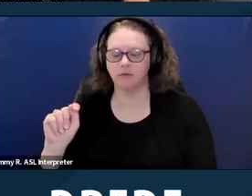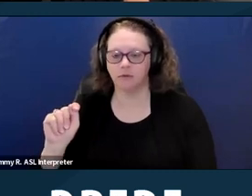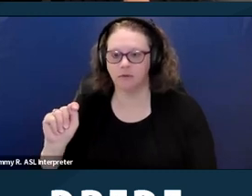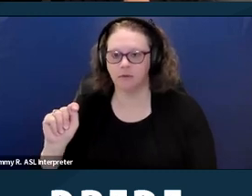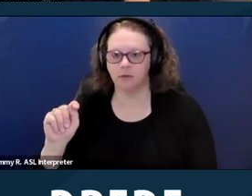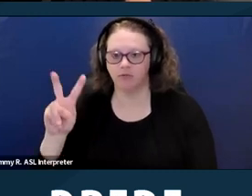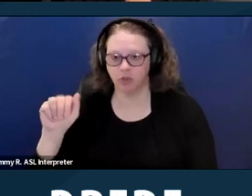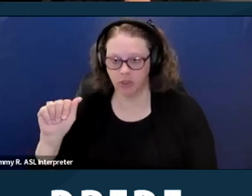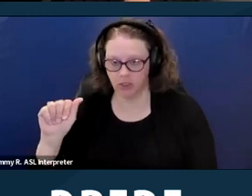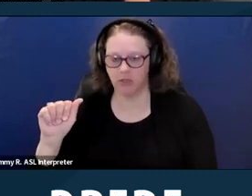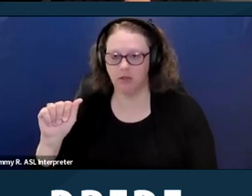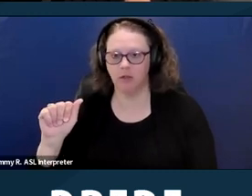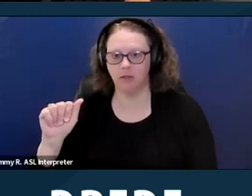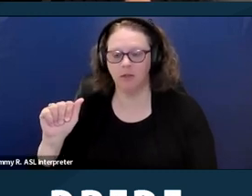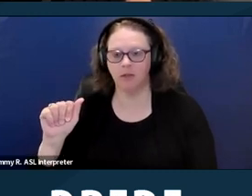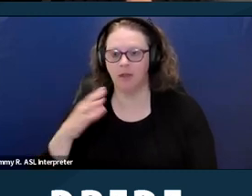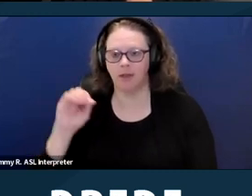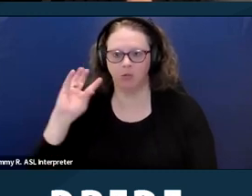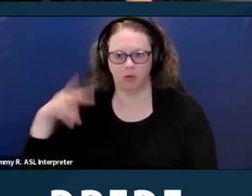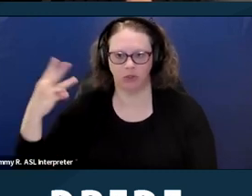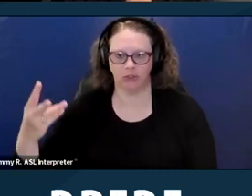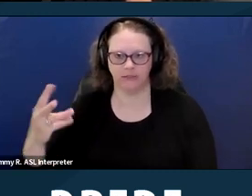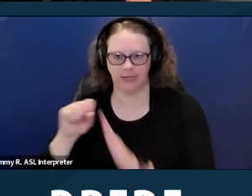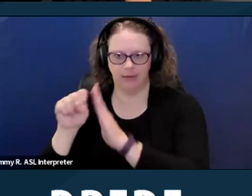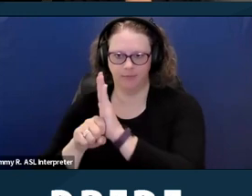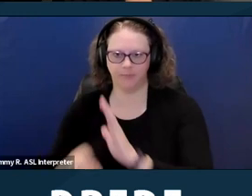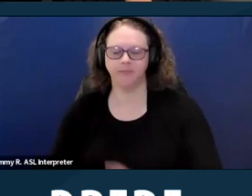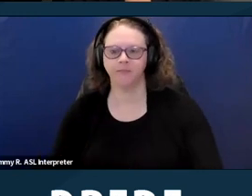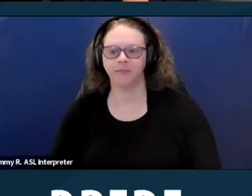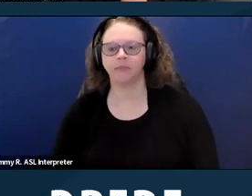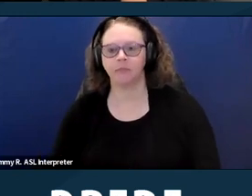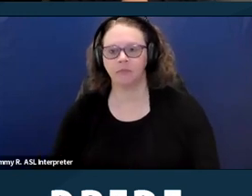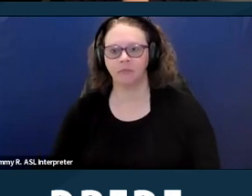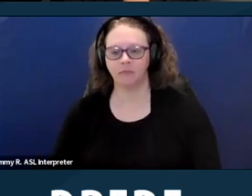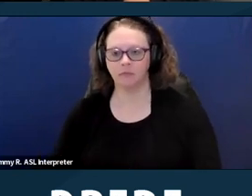Virginia, and Washington. In addition, there are five states